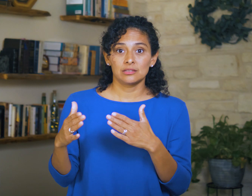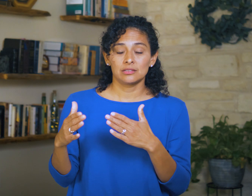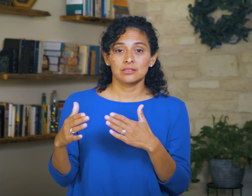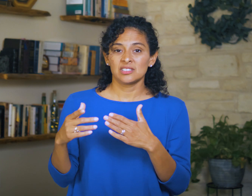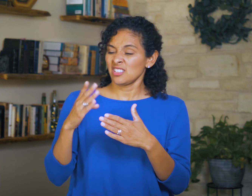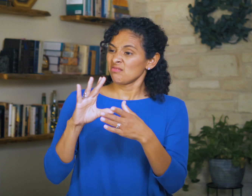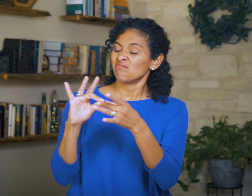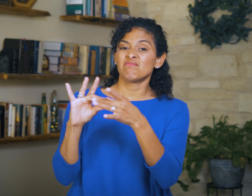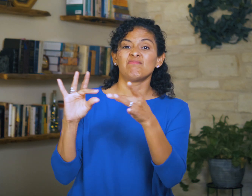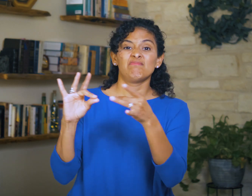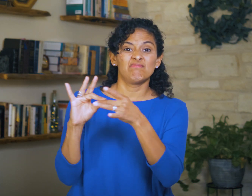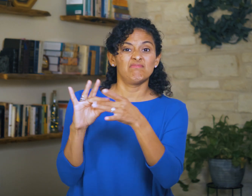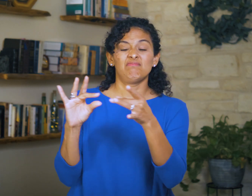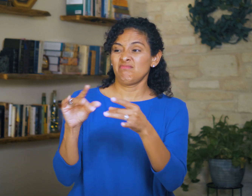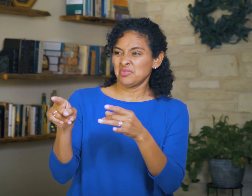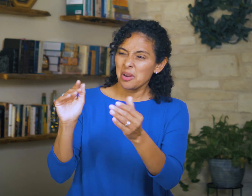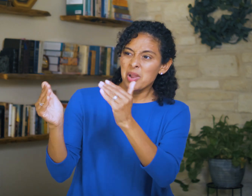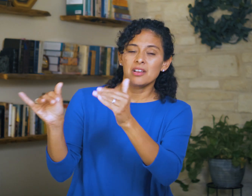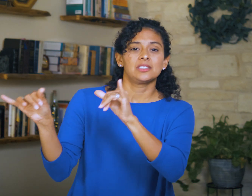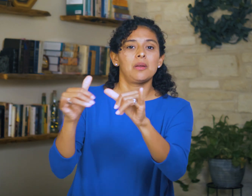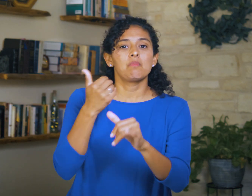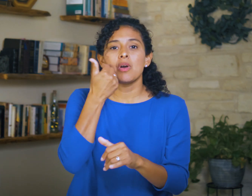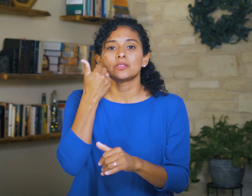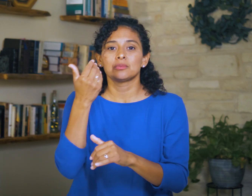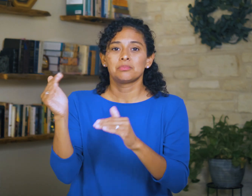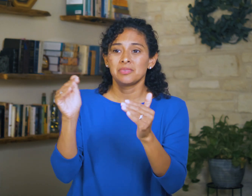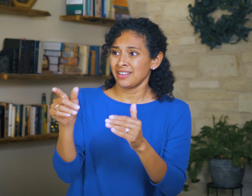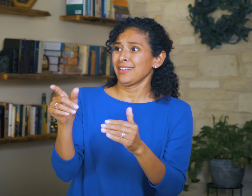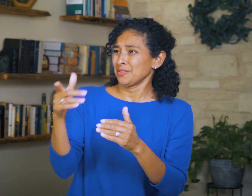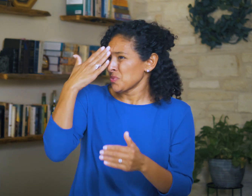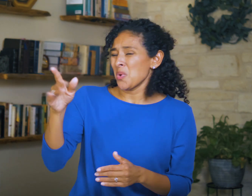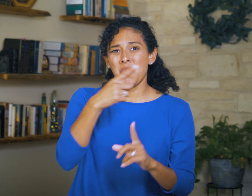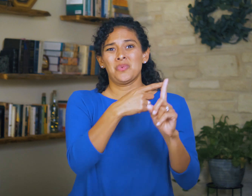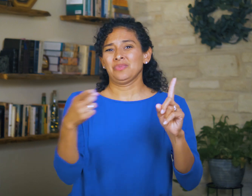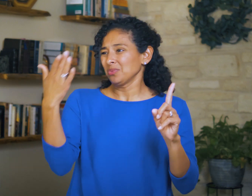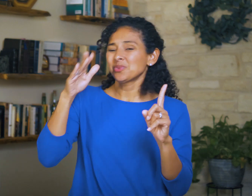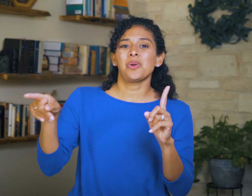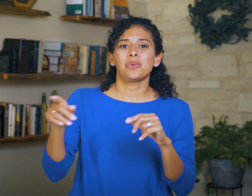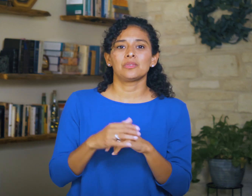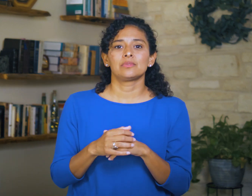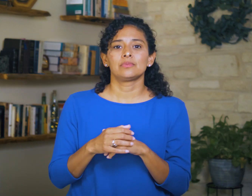he continues to compare them to a prostitute and even says they don’t know God at all.